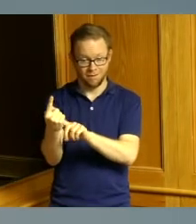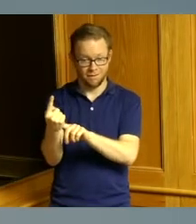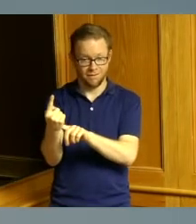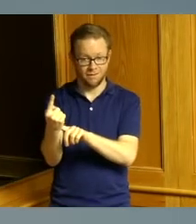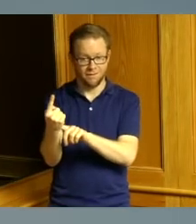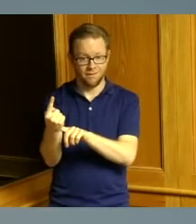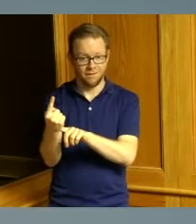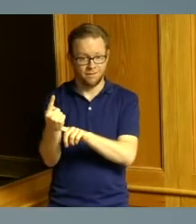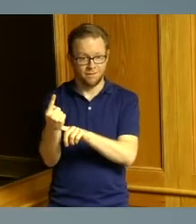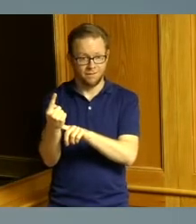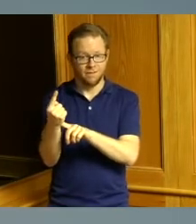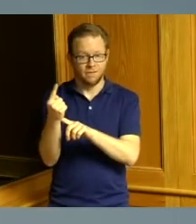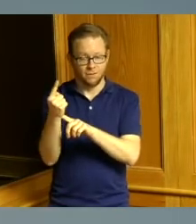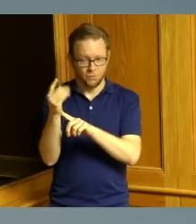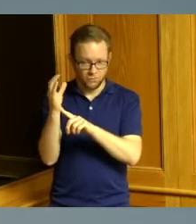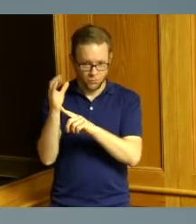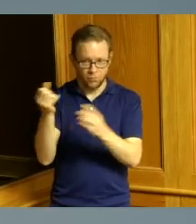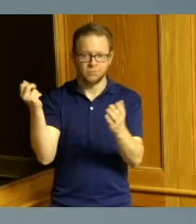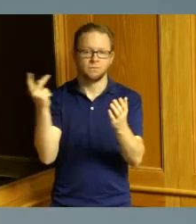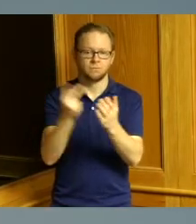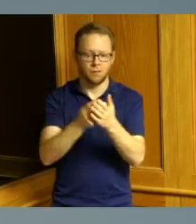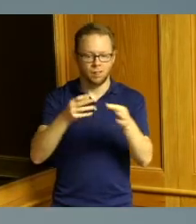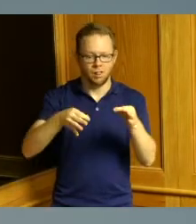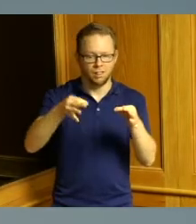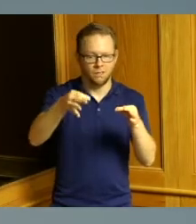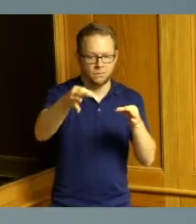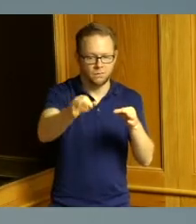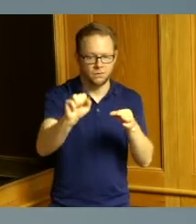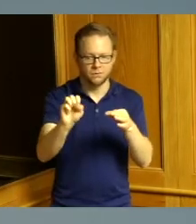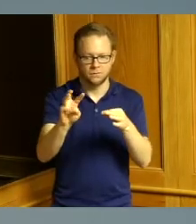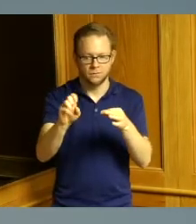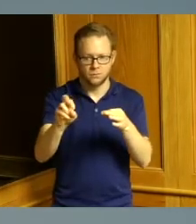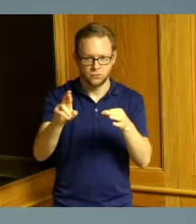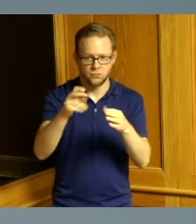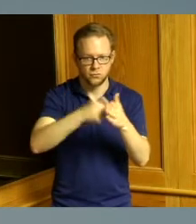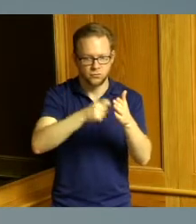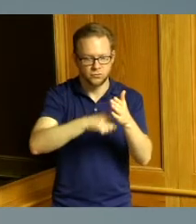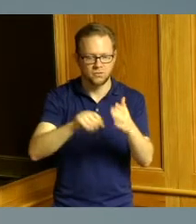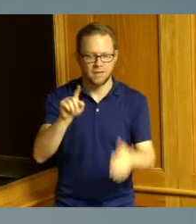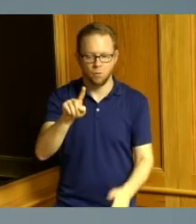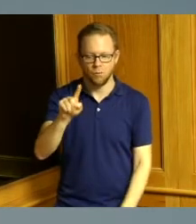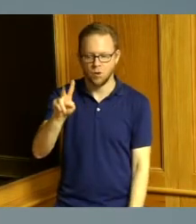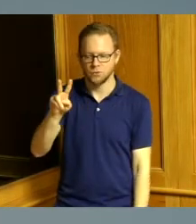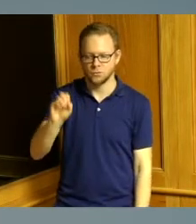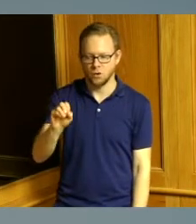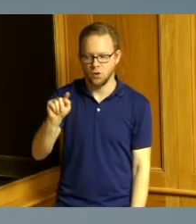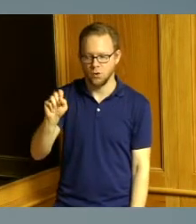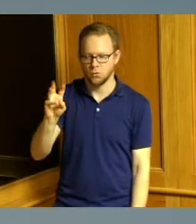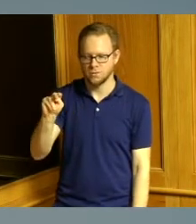to certified delinquent sewer charges at 11 20 town street this is a resolution that will